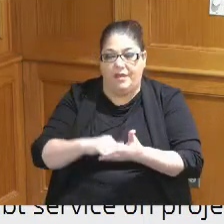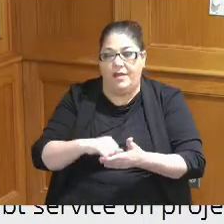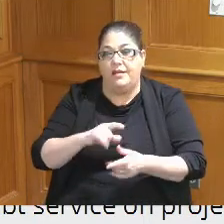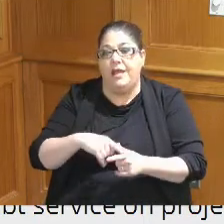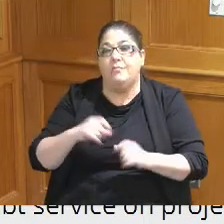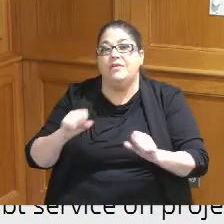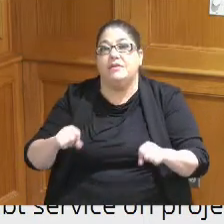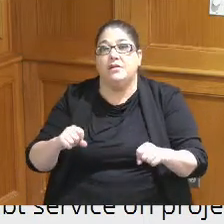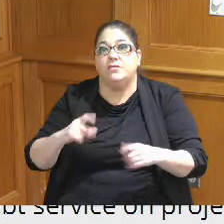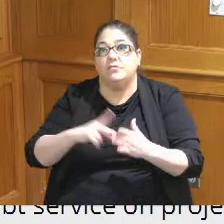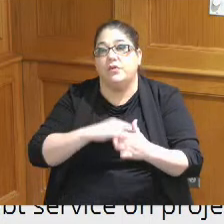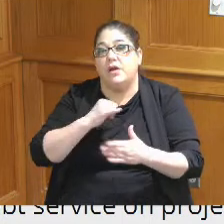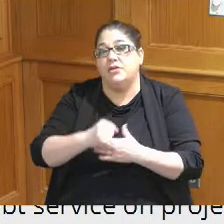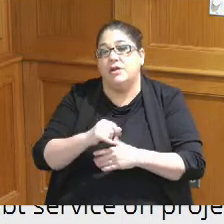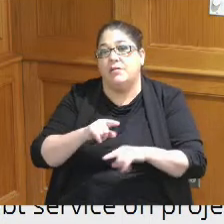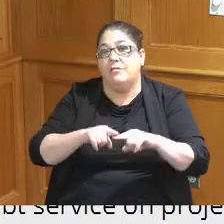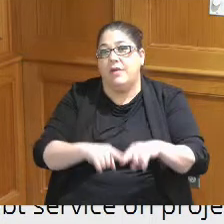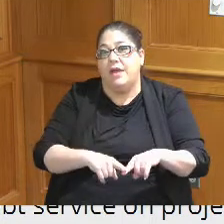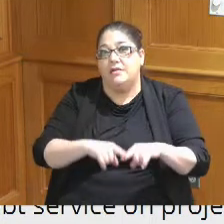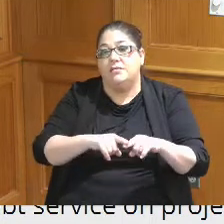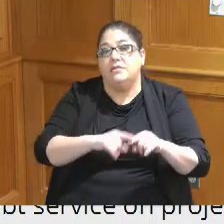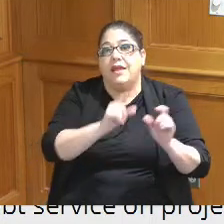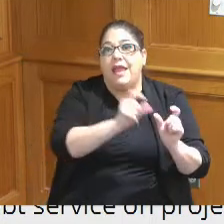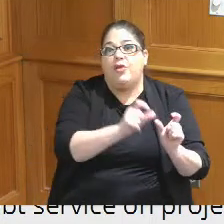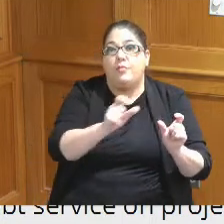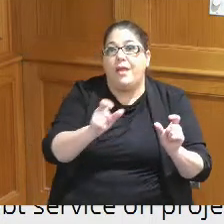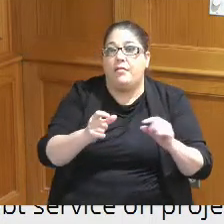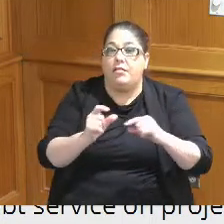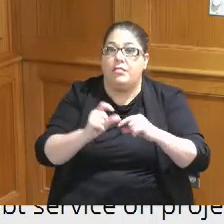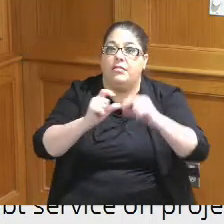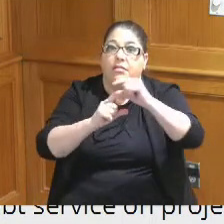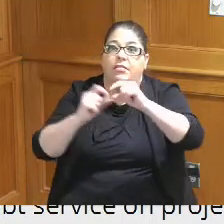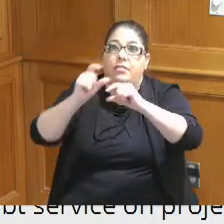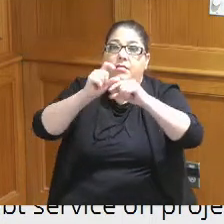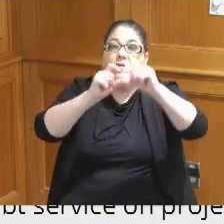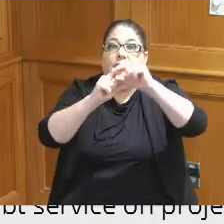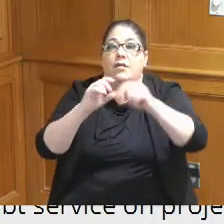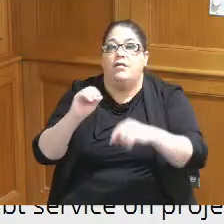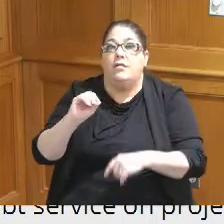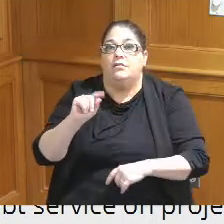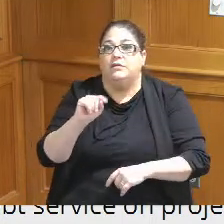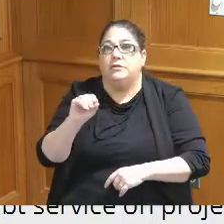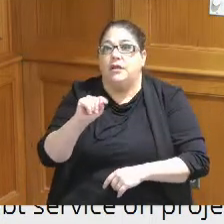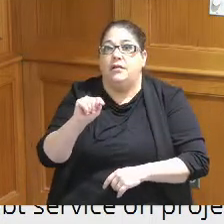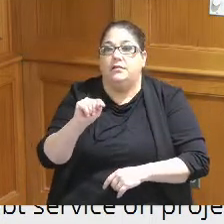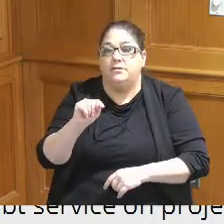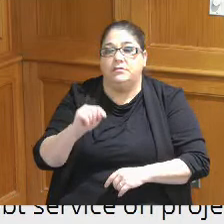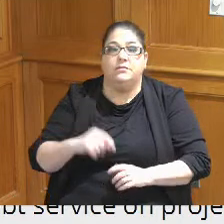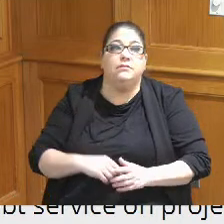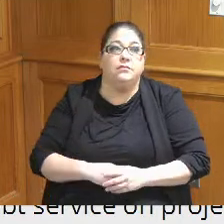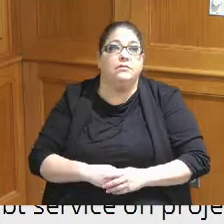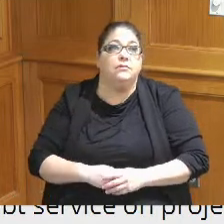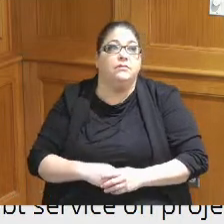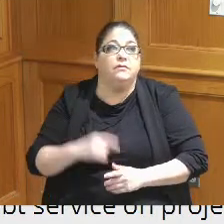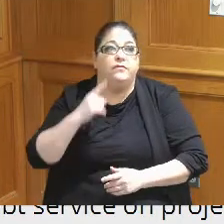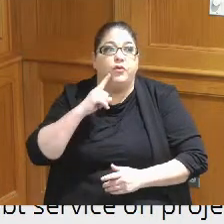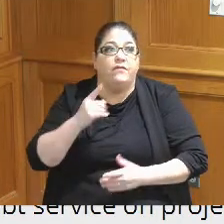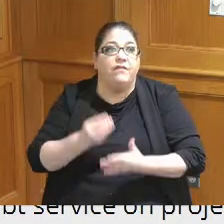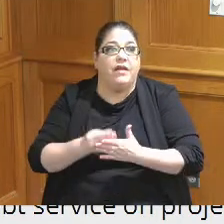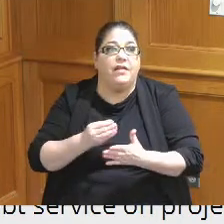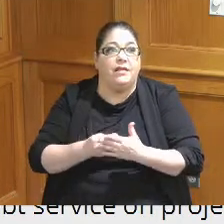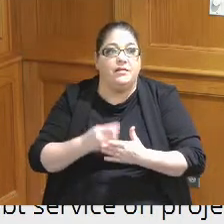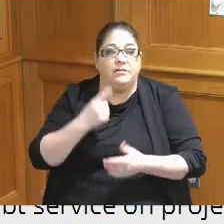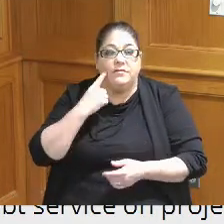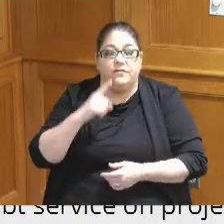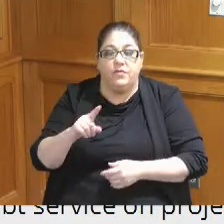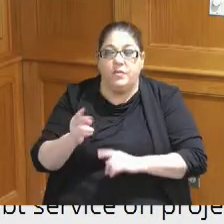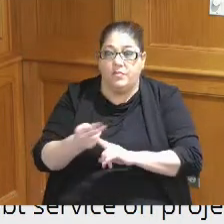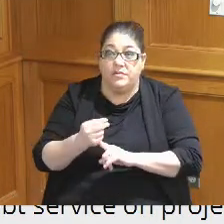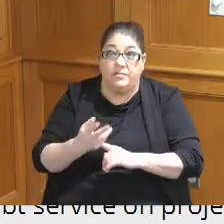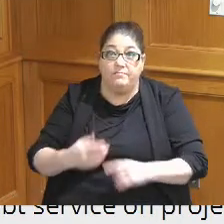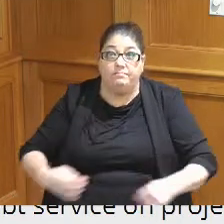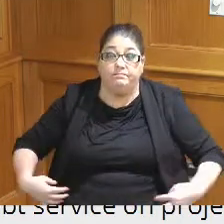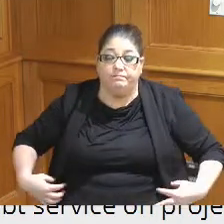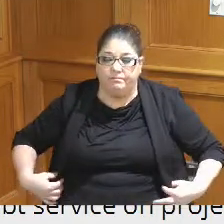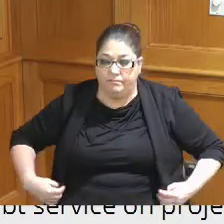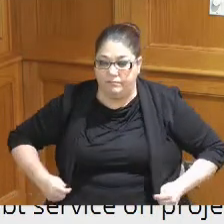project-based incremental occupancy tax on the financing on the on the on the hotel so from the